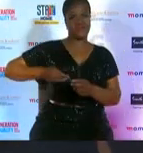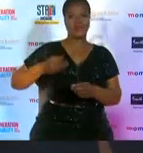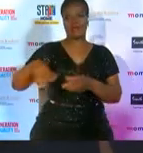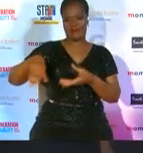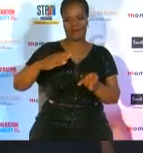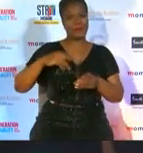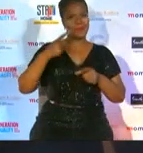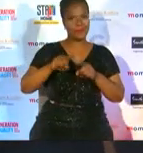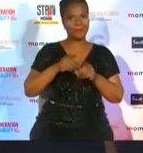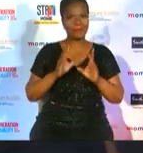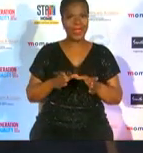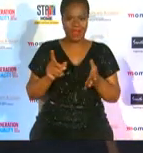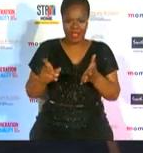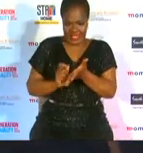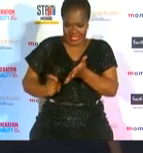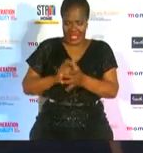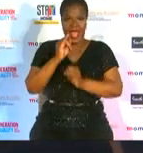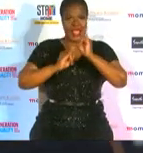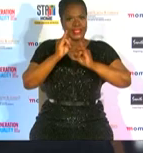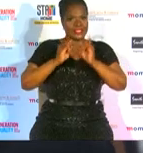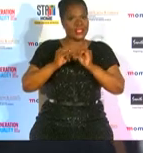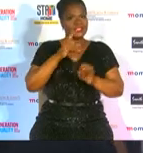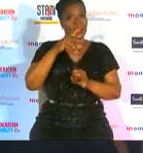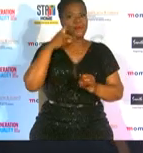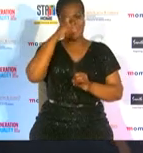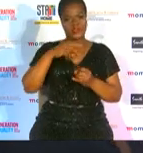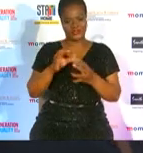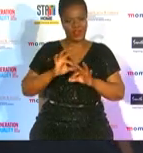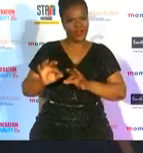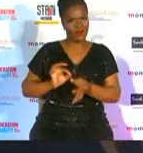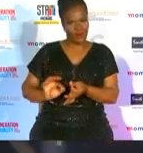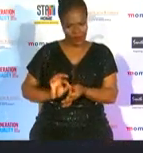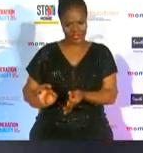to sign an international professional rugby contracts